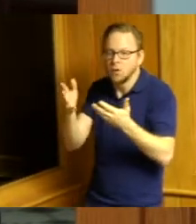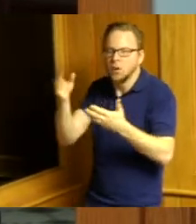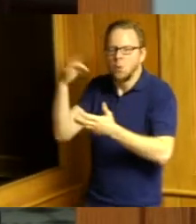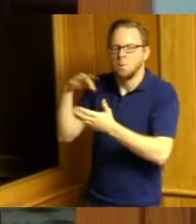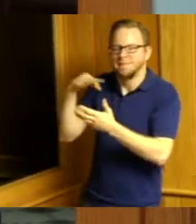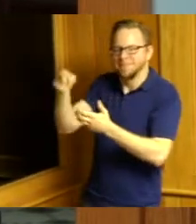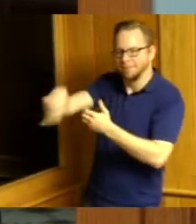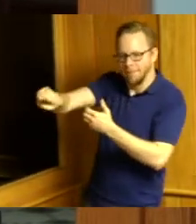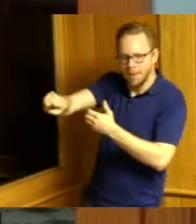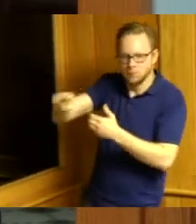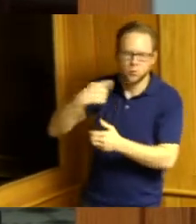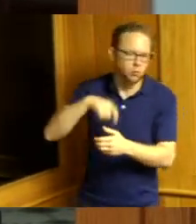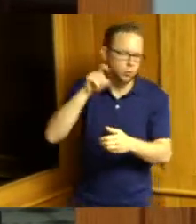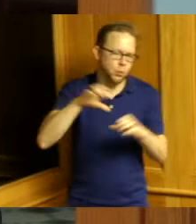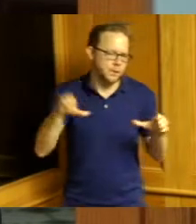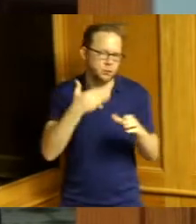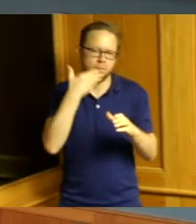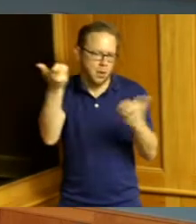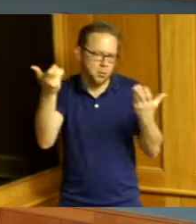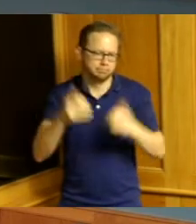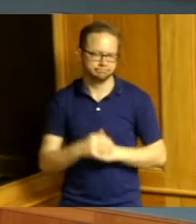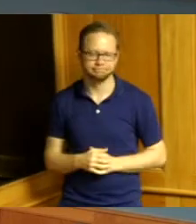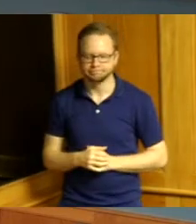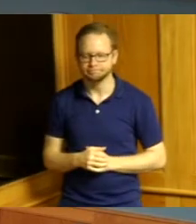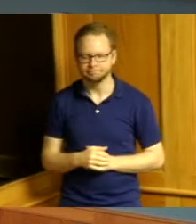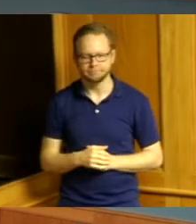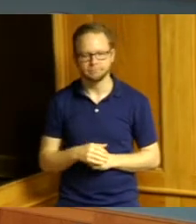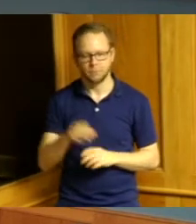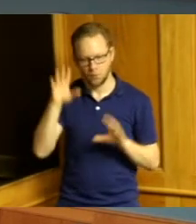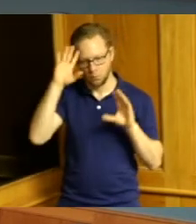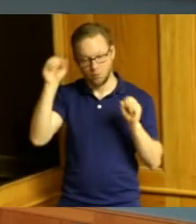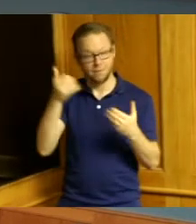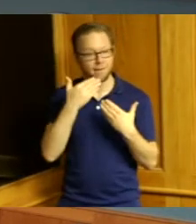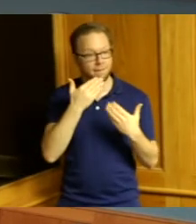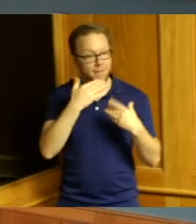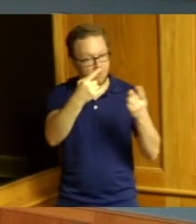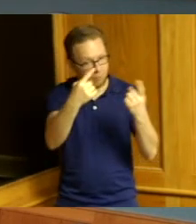need to do better on this thank you thank you and thank you for coming down taking the time to speak